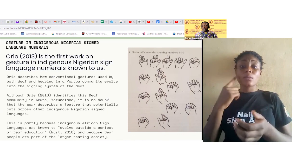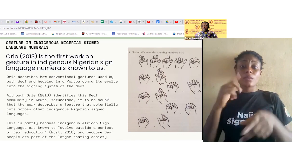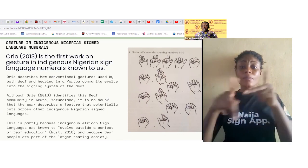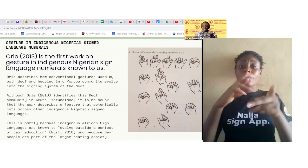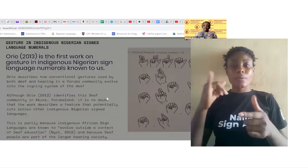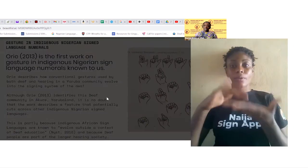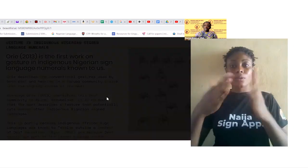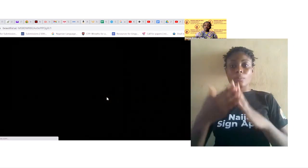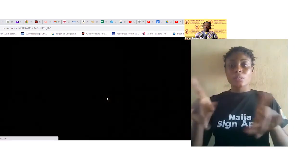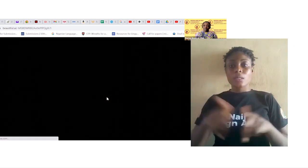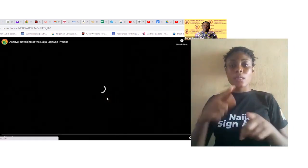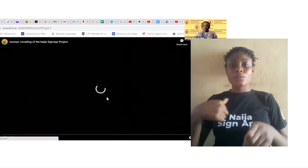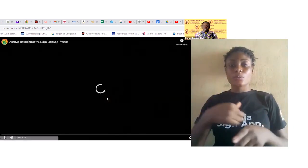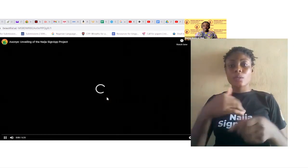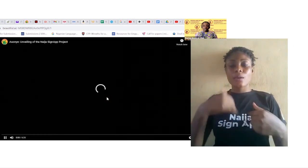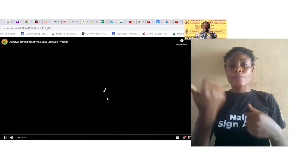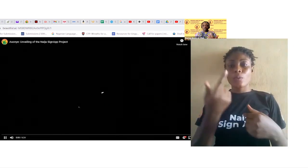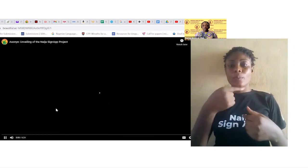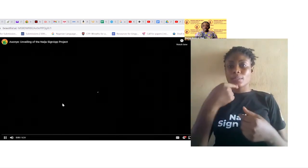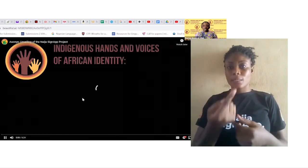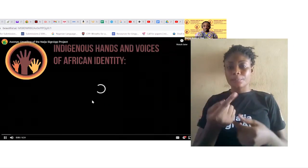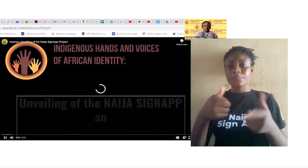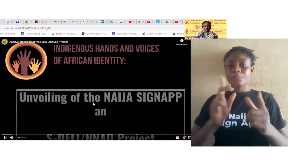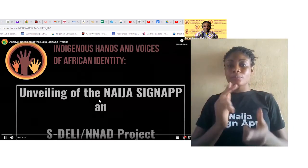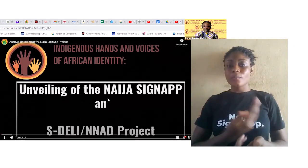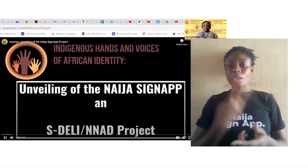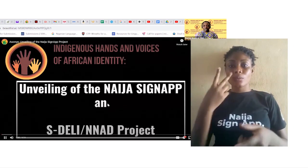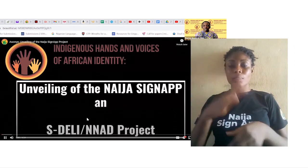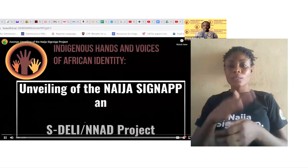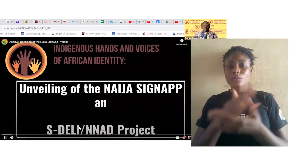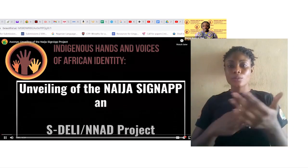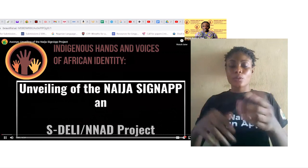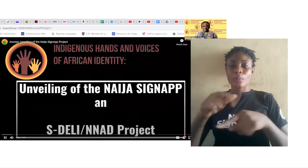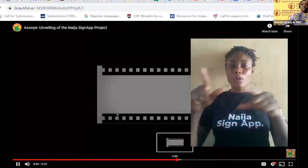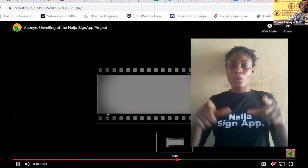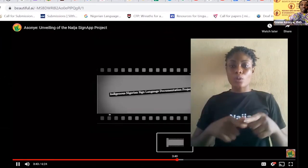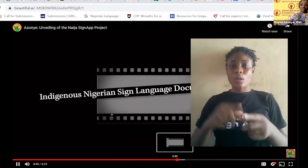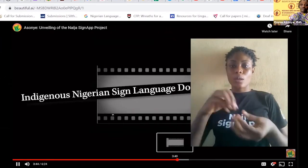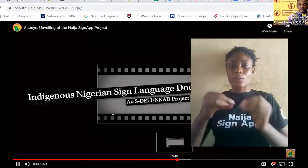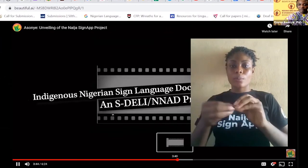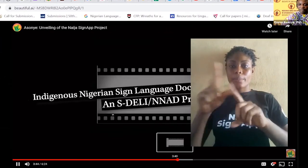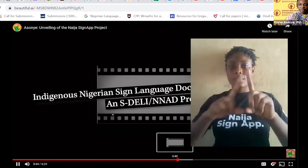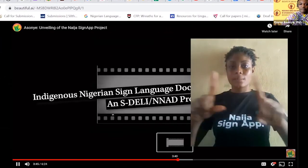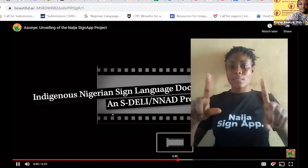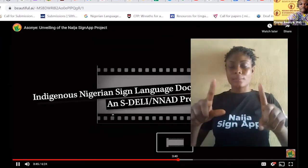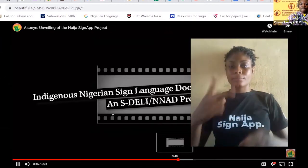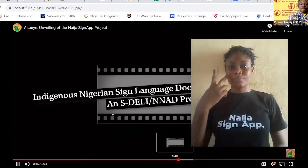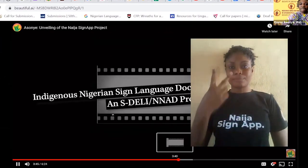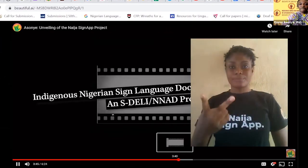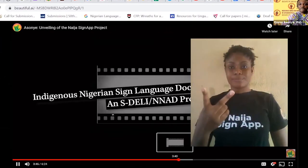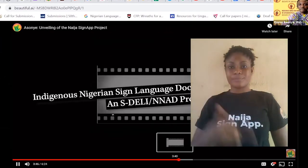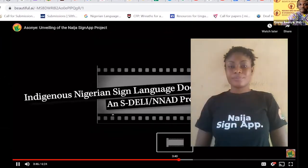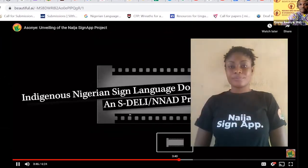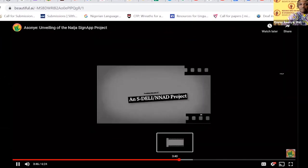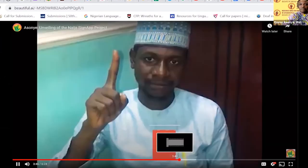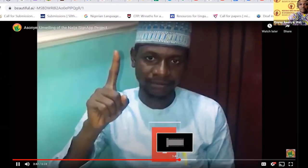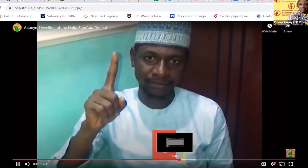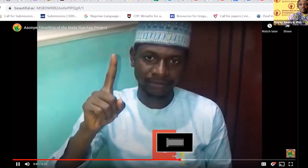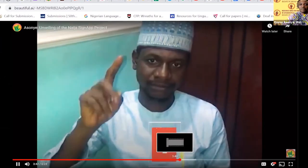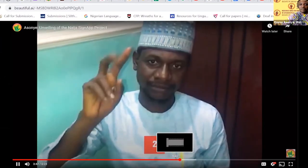community as we have always said, so let's look at some gestural signs we should start from here.